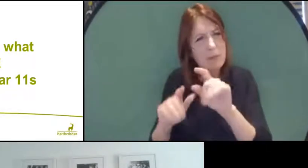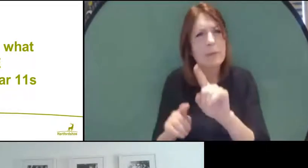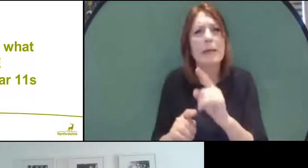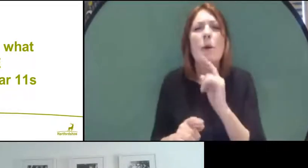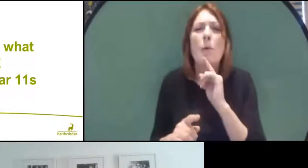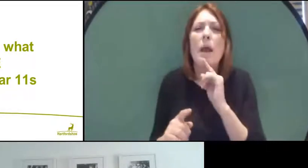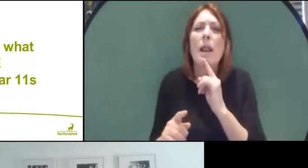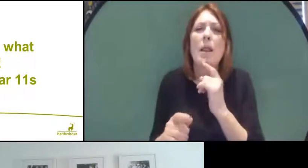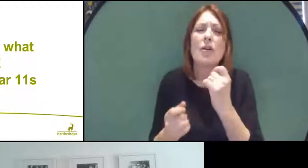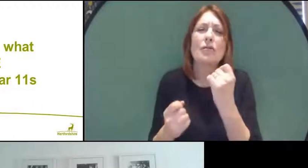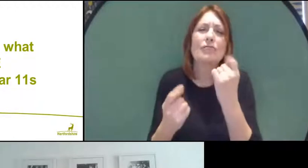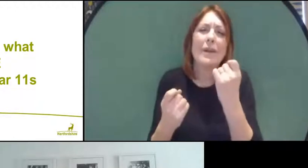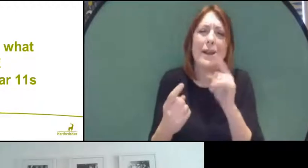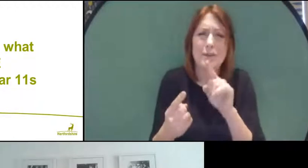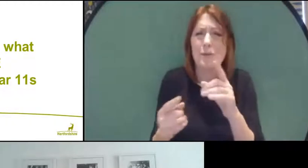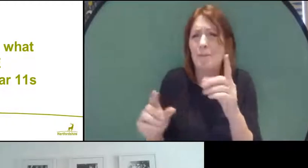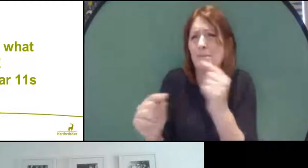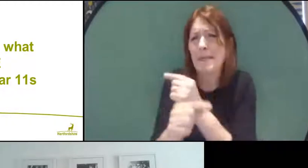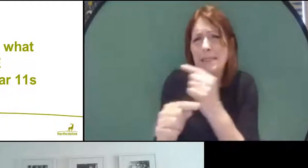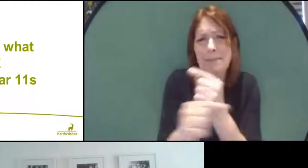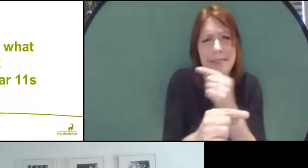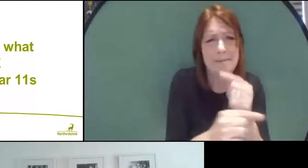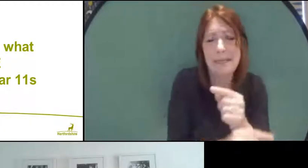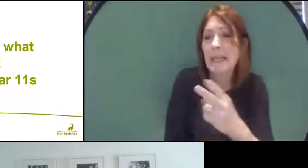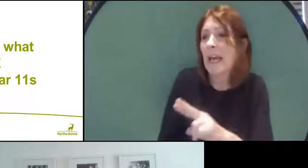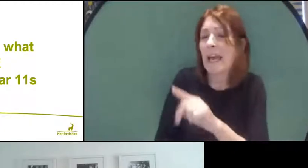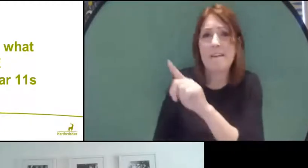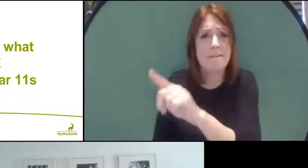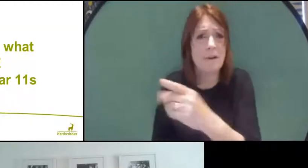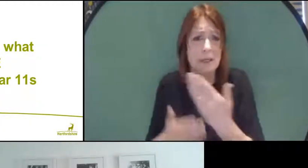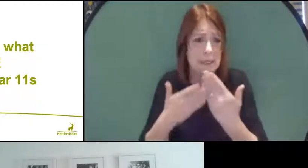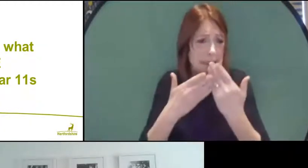So, you won't be judged on things that you haven't studied, for instance.